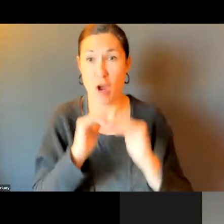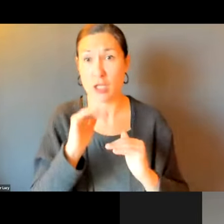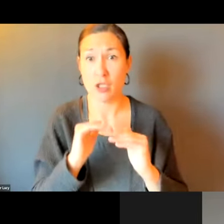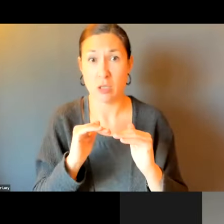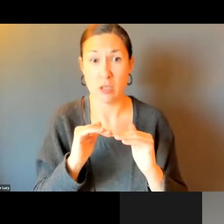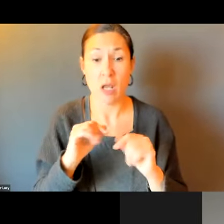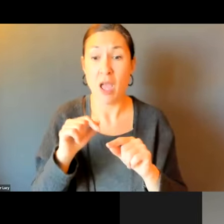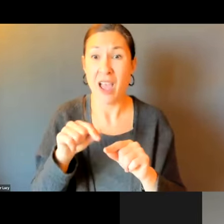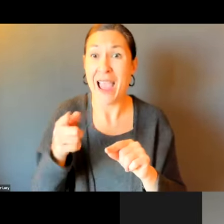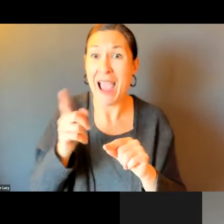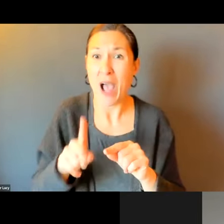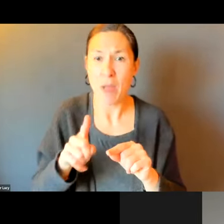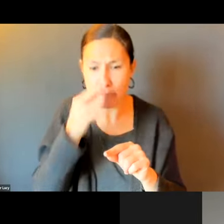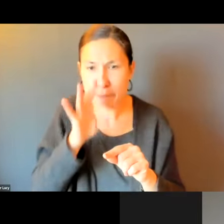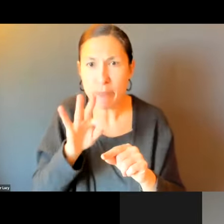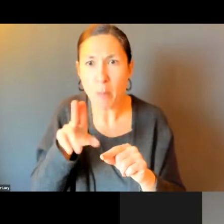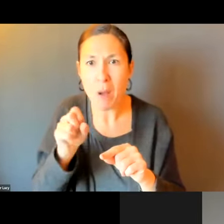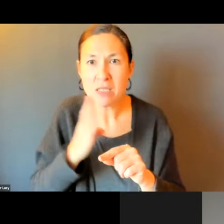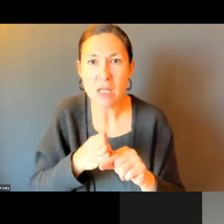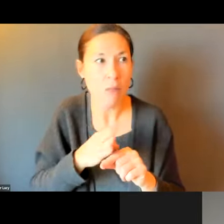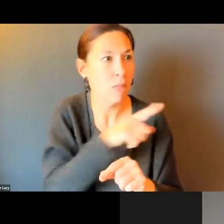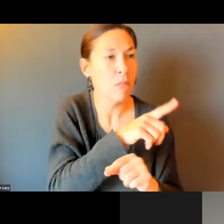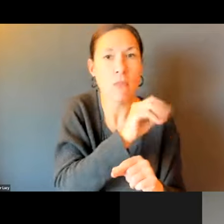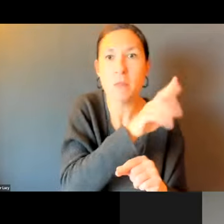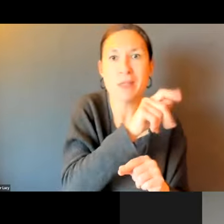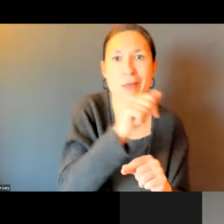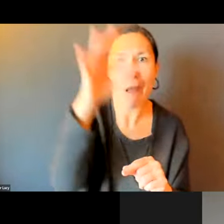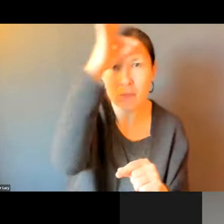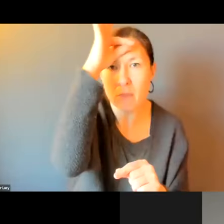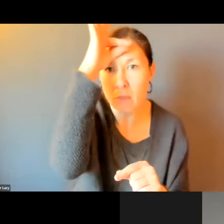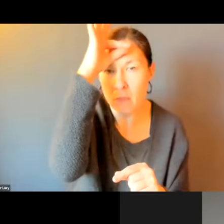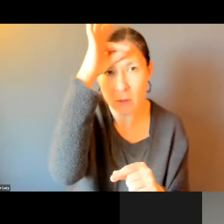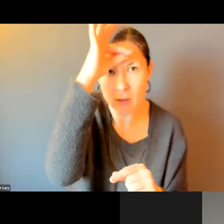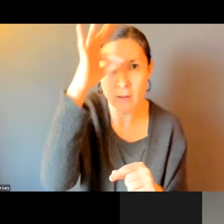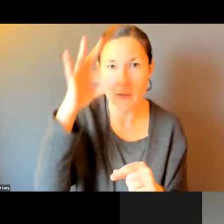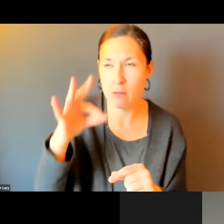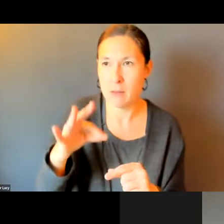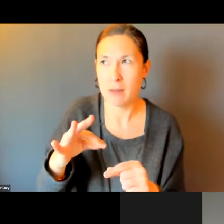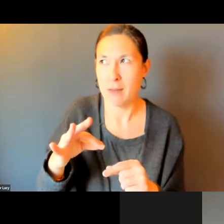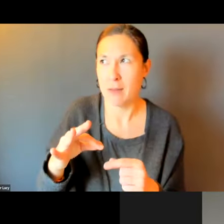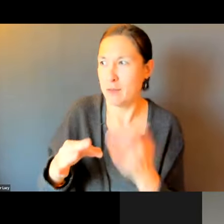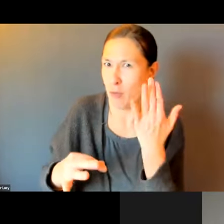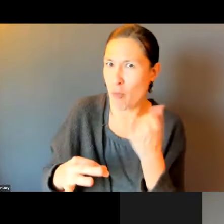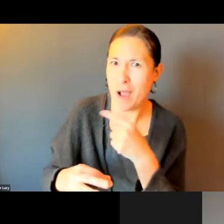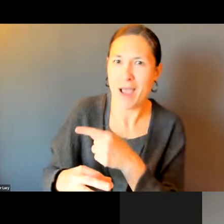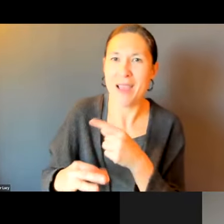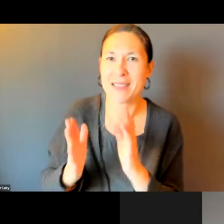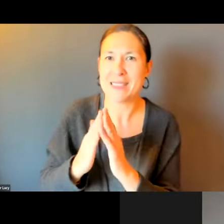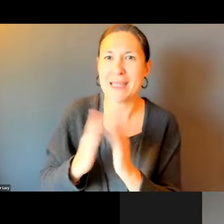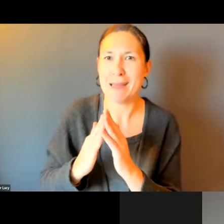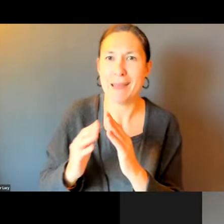A COUPLE OF DAYS, CONSTRUCTION AROUND A BUS STOP AND THE T HAS NO NOTICE OF IT. I DON'T KNOW WHY IT DOESN'T